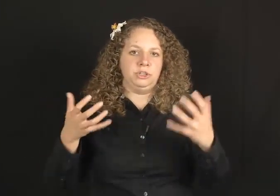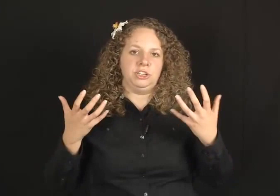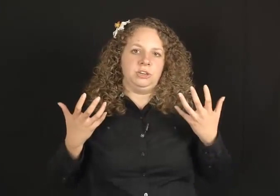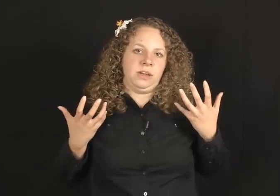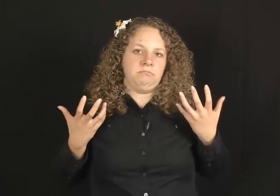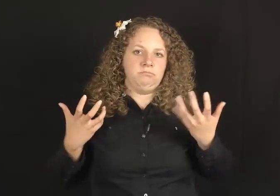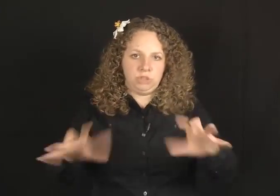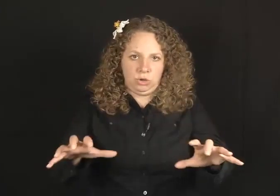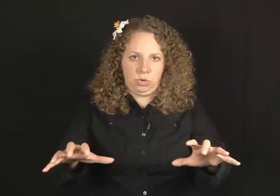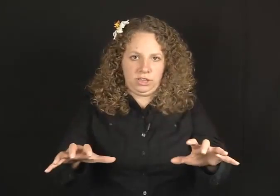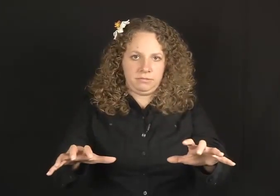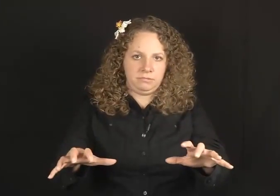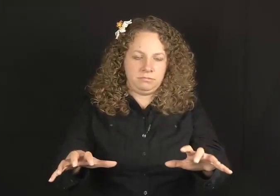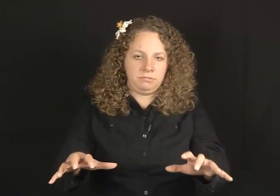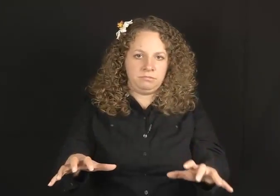pushing it away, DON'T-WANT.